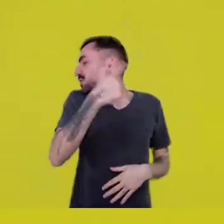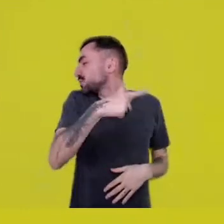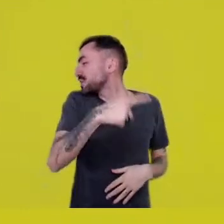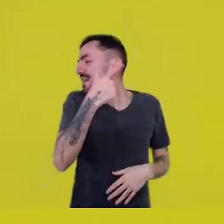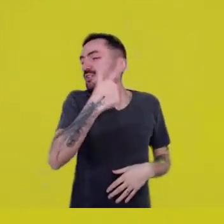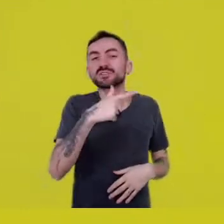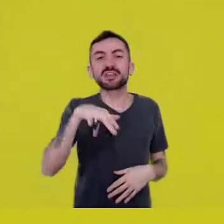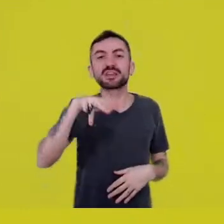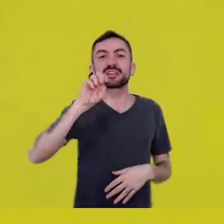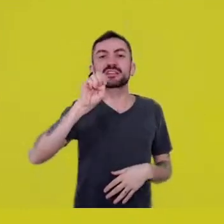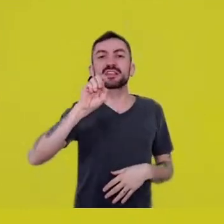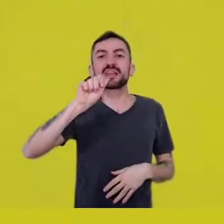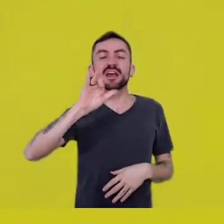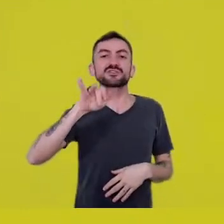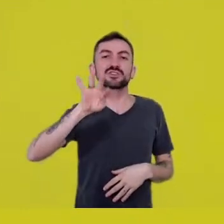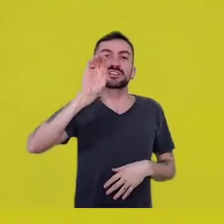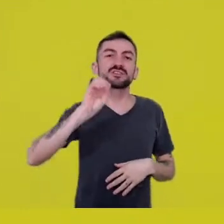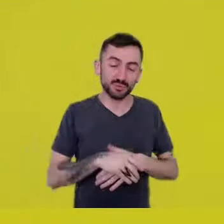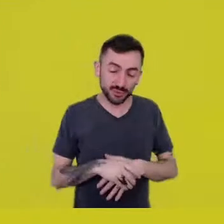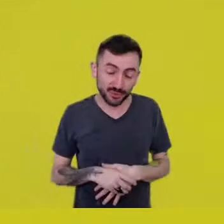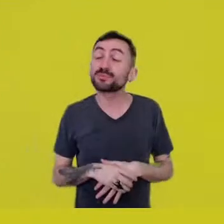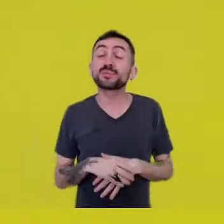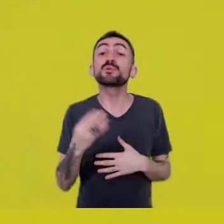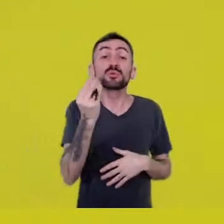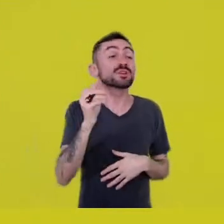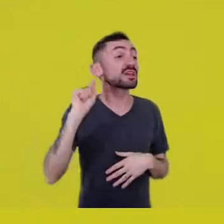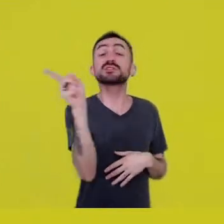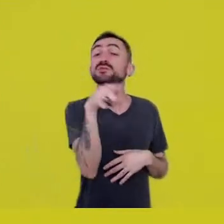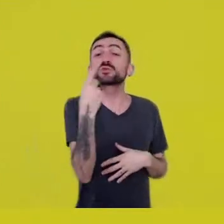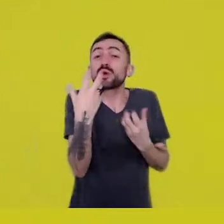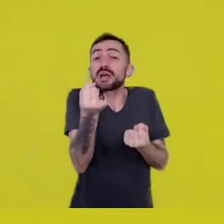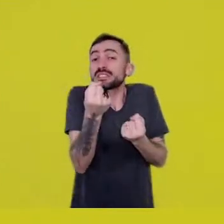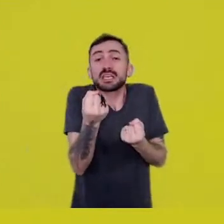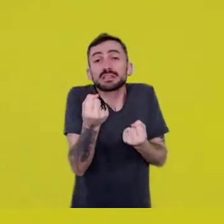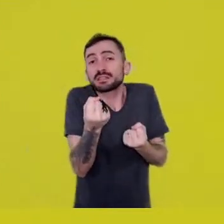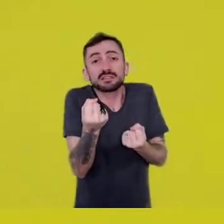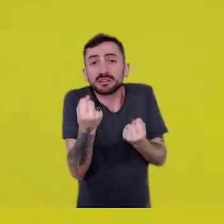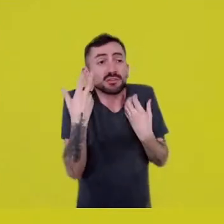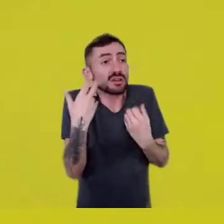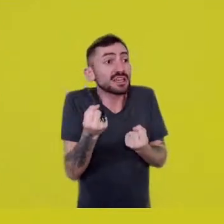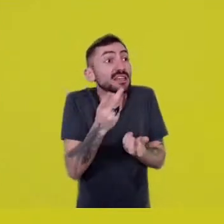we insist in negating reality.